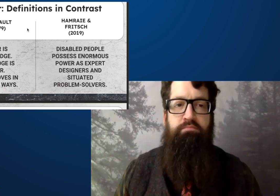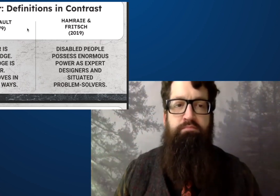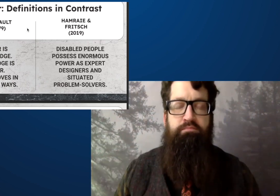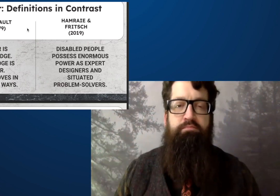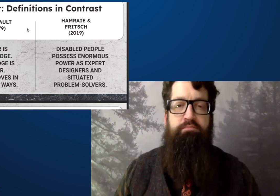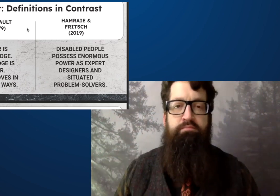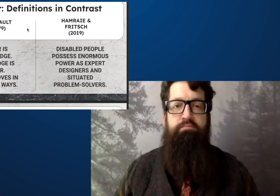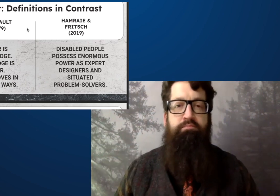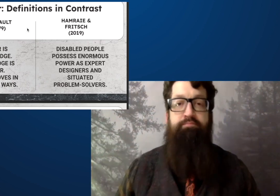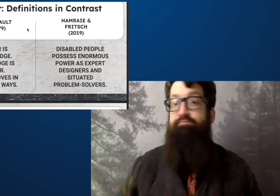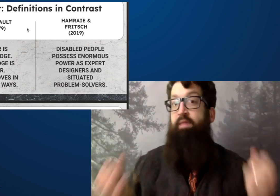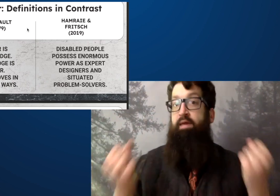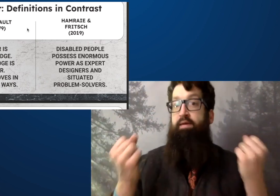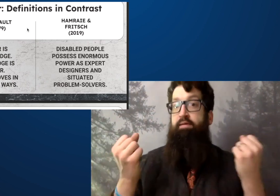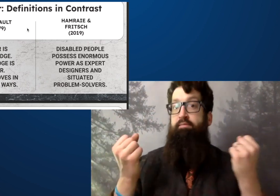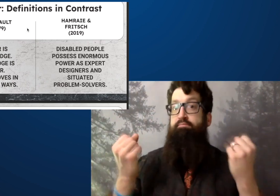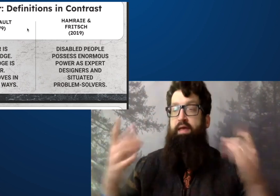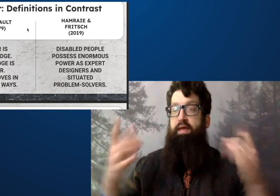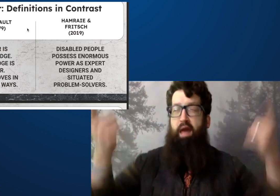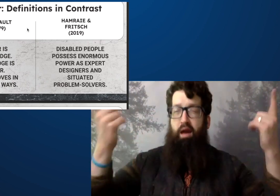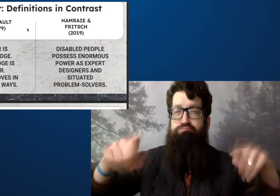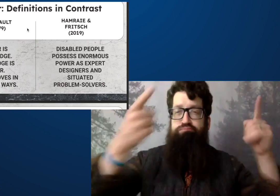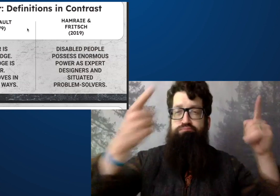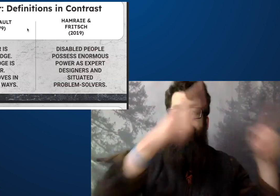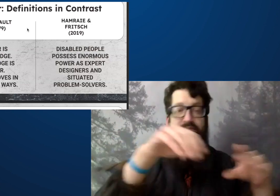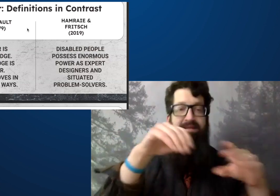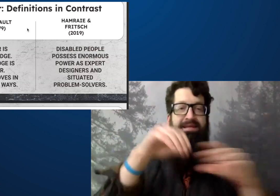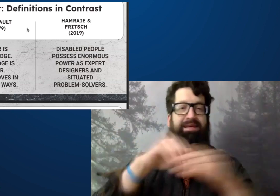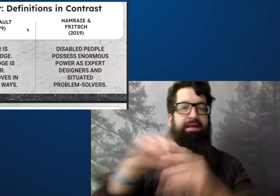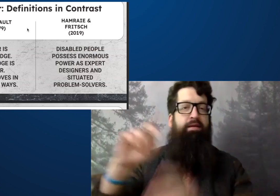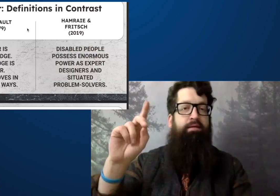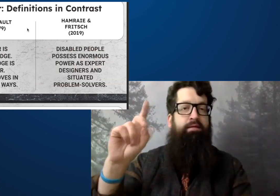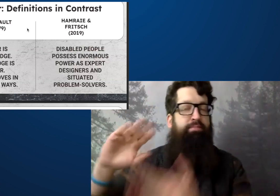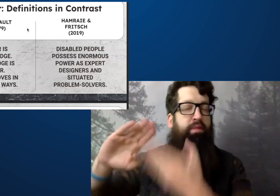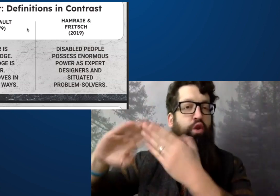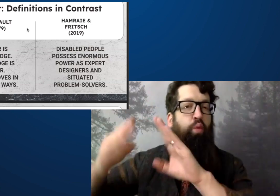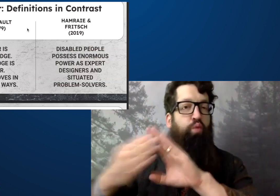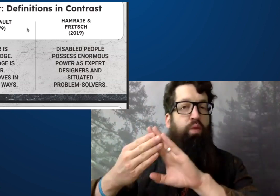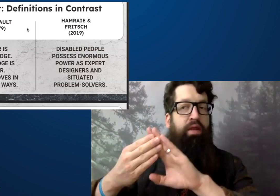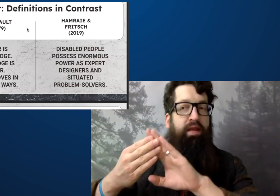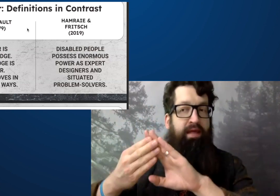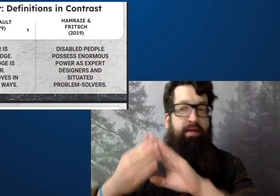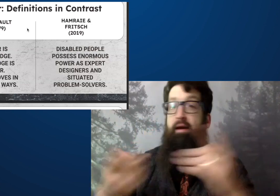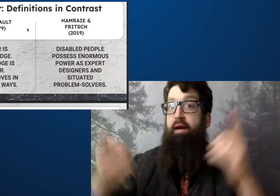Designers and situated problems. This happens a lot of the time